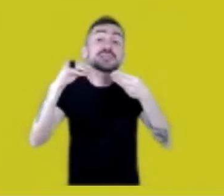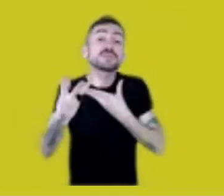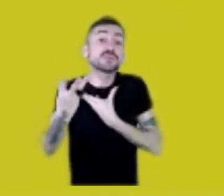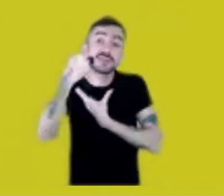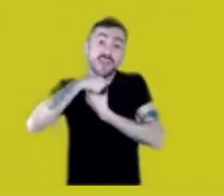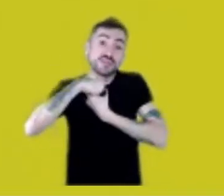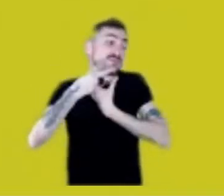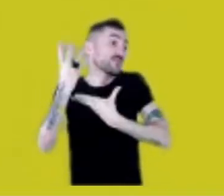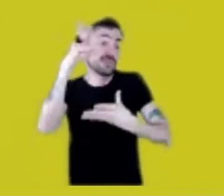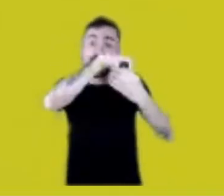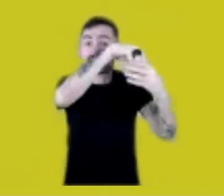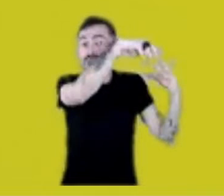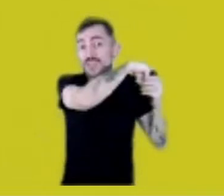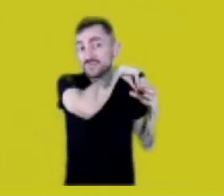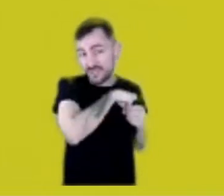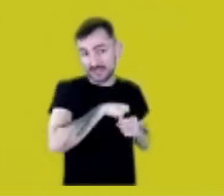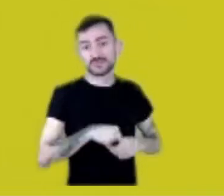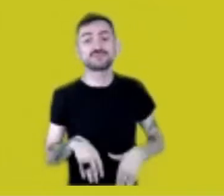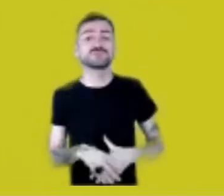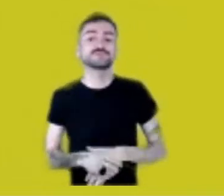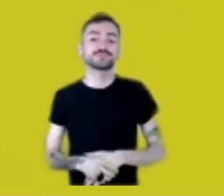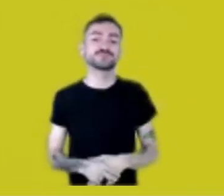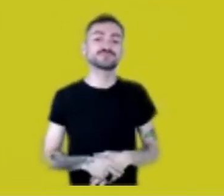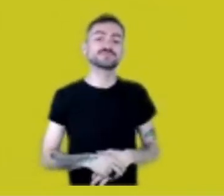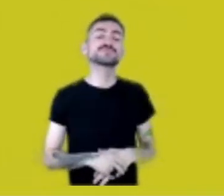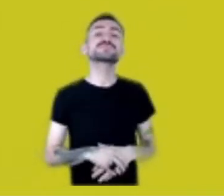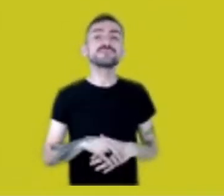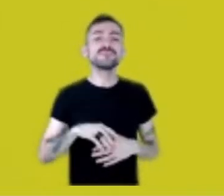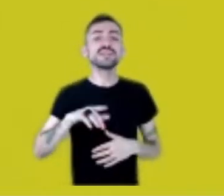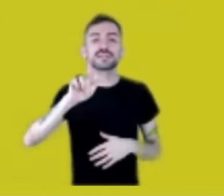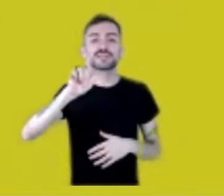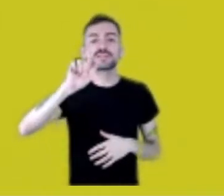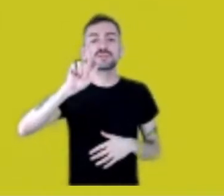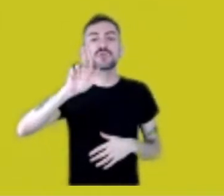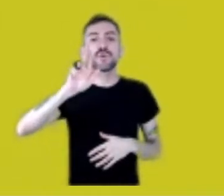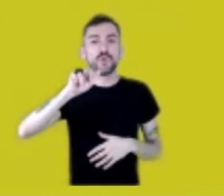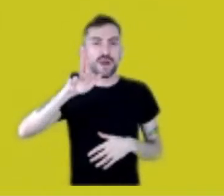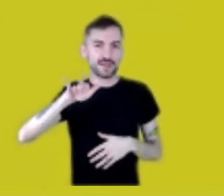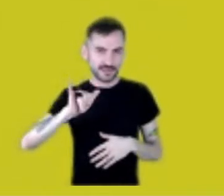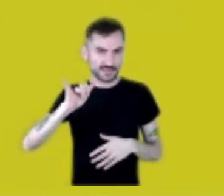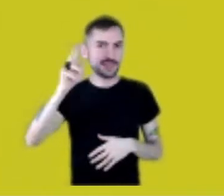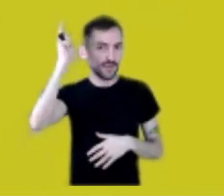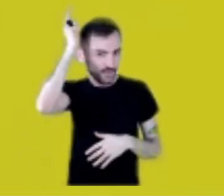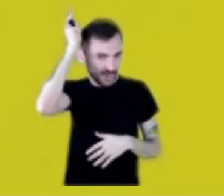The Guarani would say to me: “Fernanda, calm down,